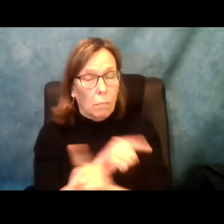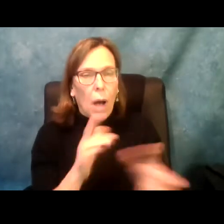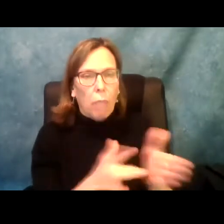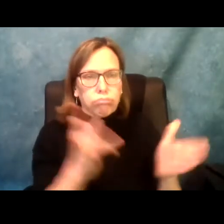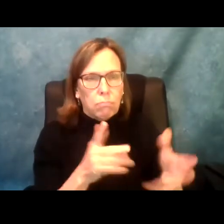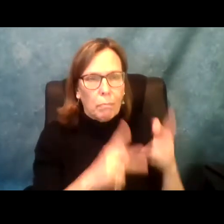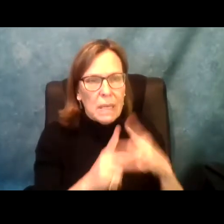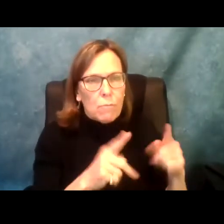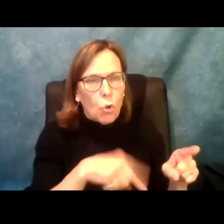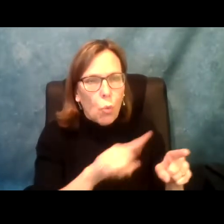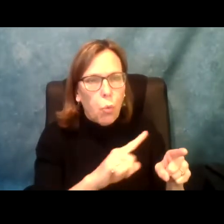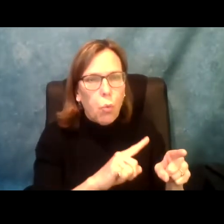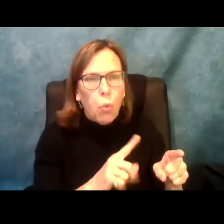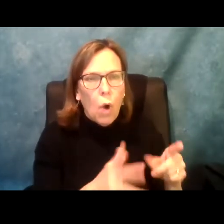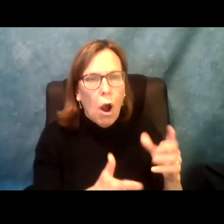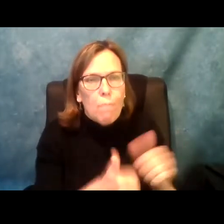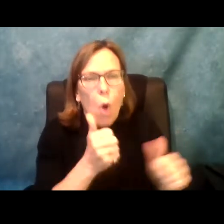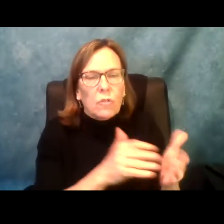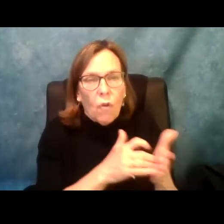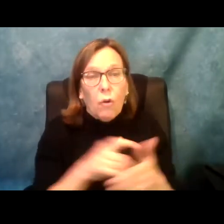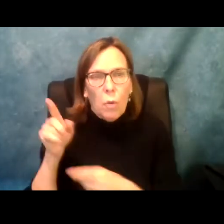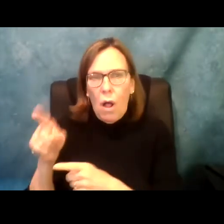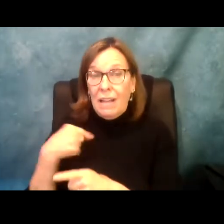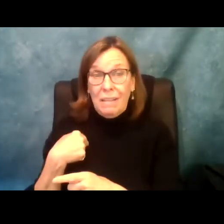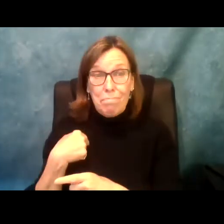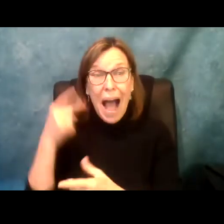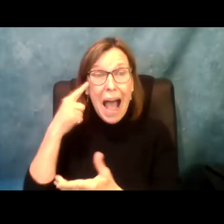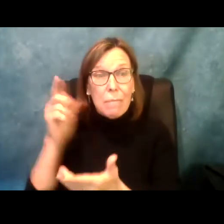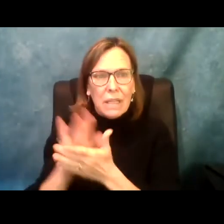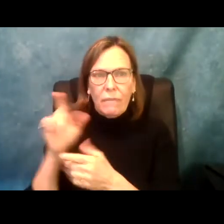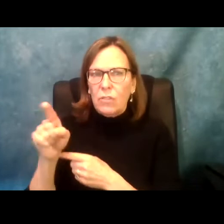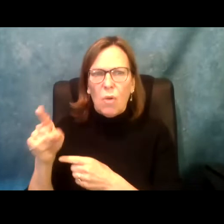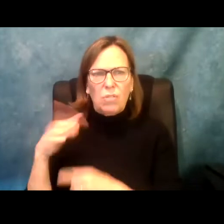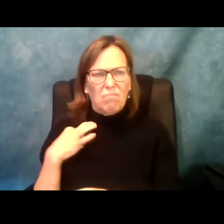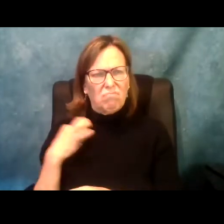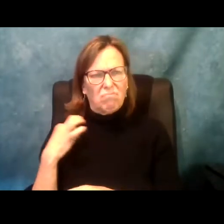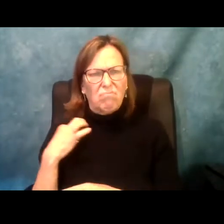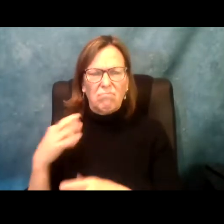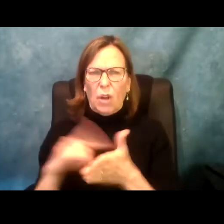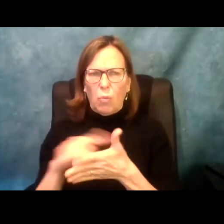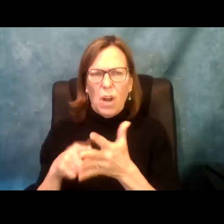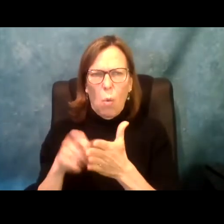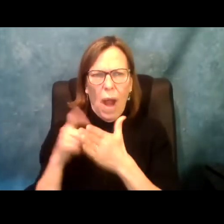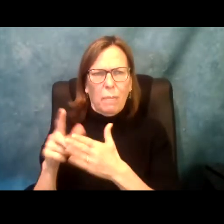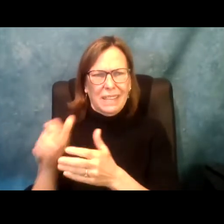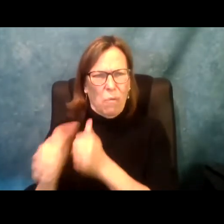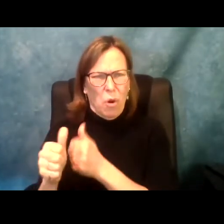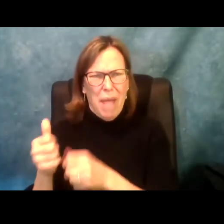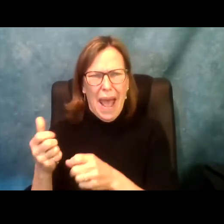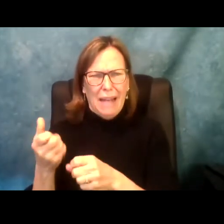this in